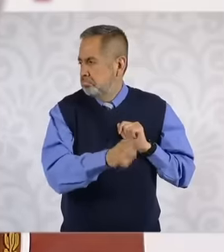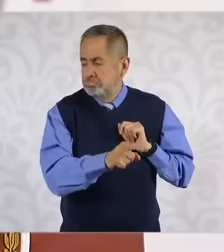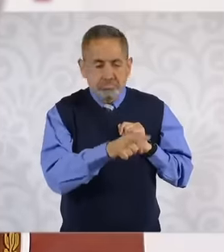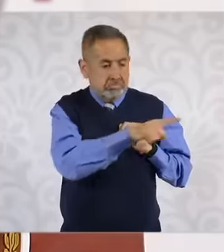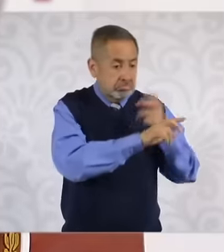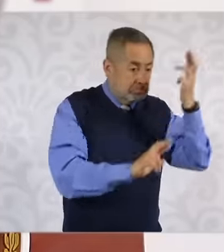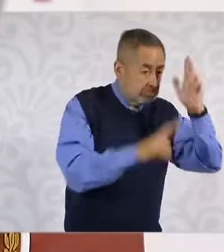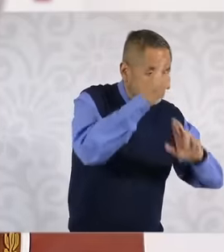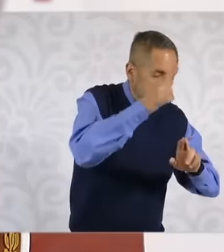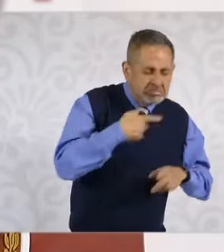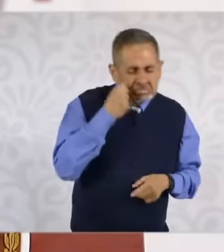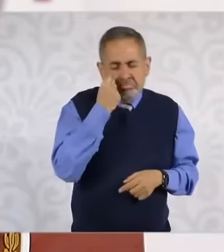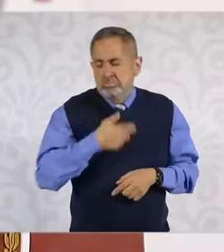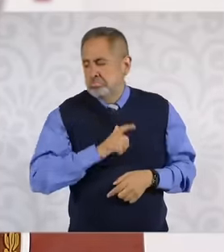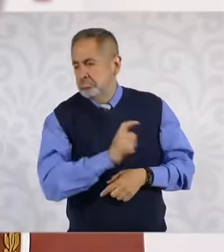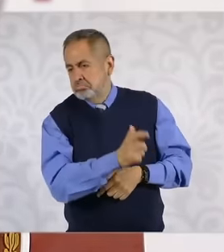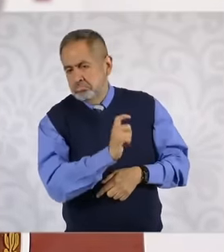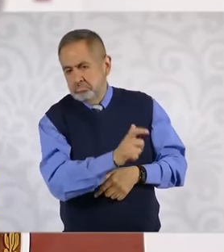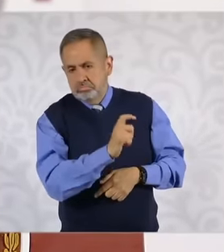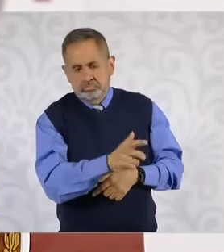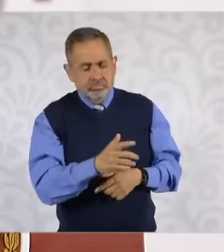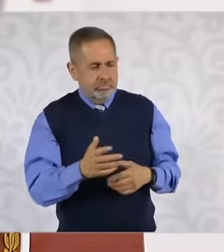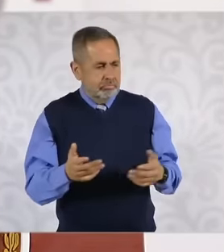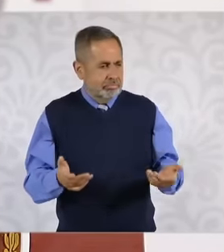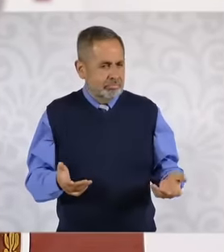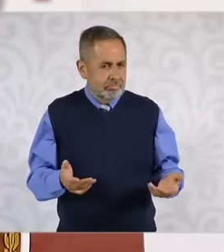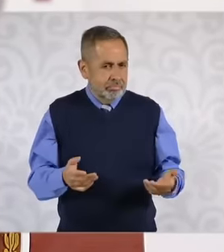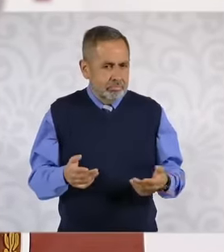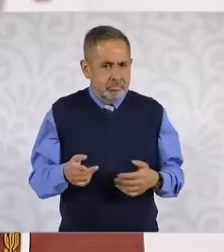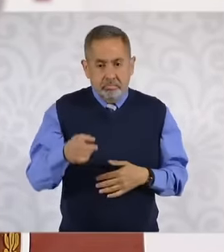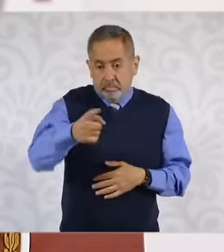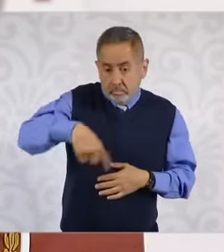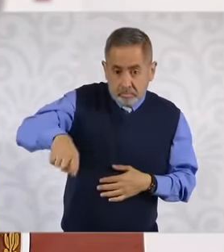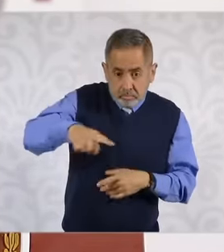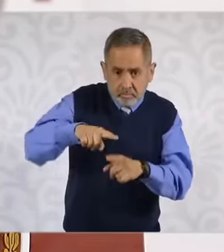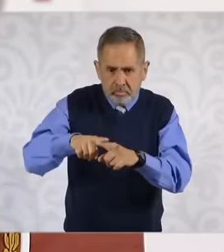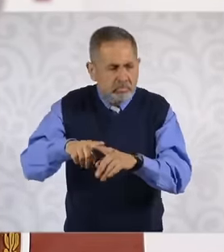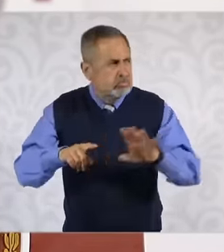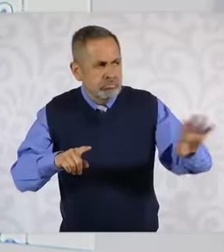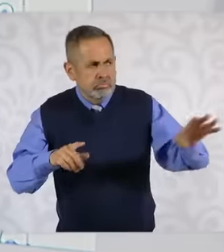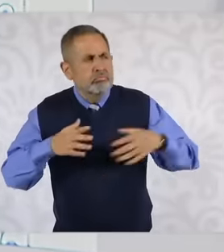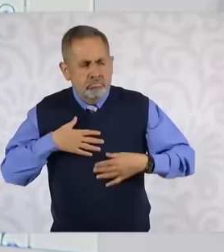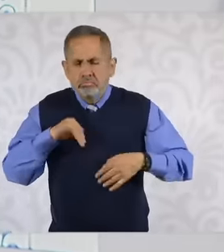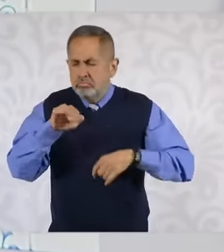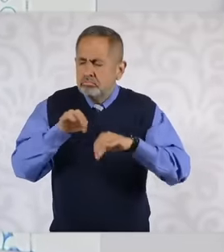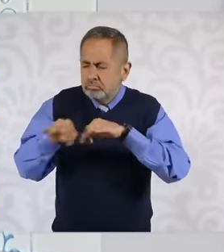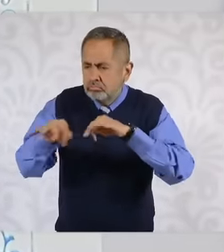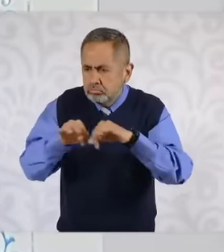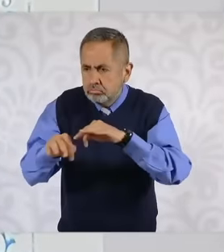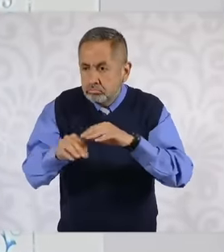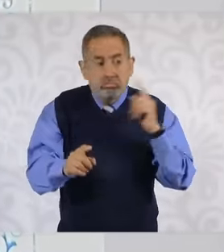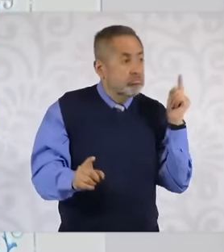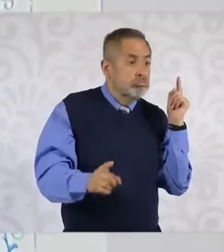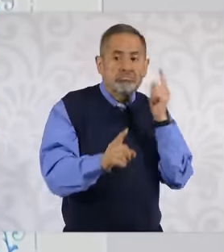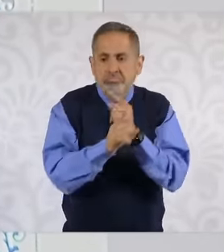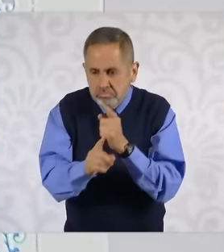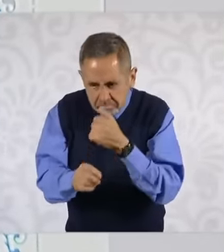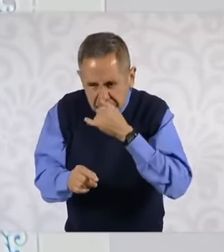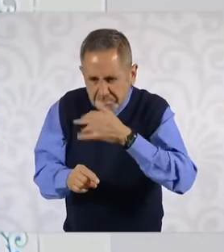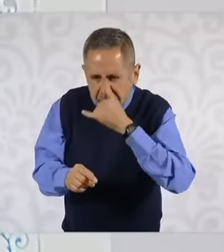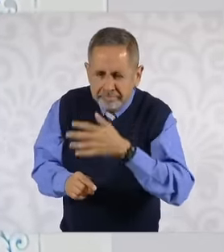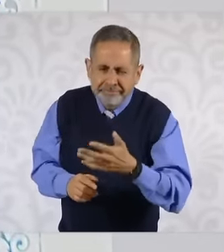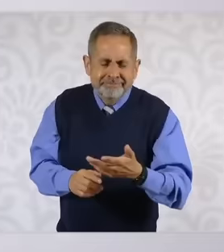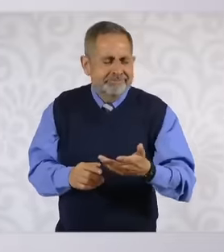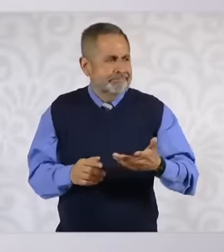and they decide who works and who doesn't, yesterday I also saw on the networks eh And